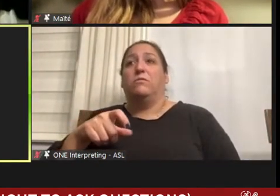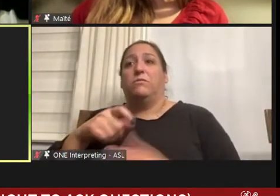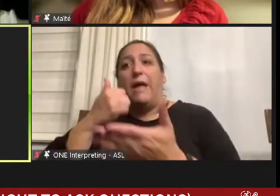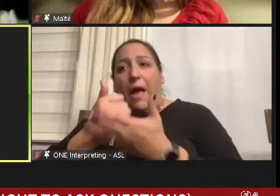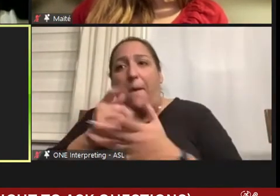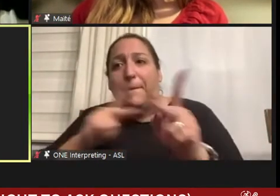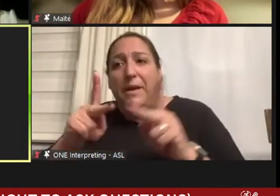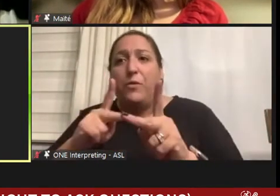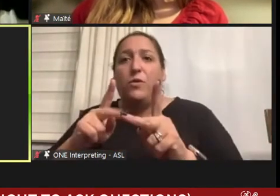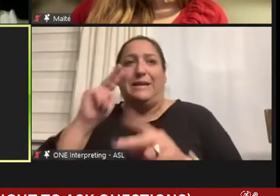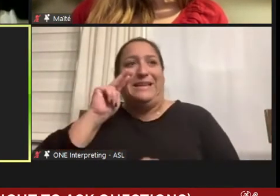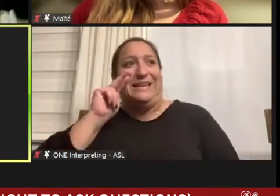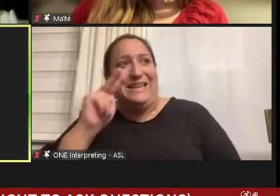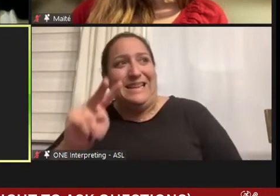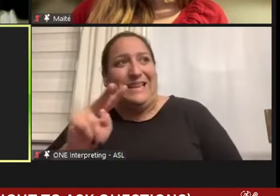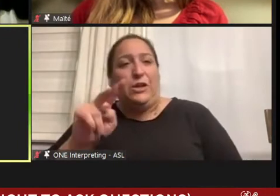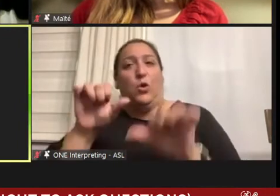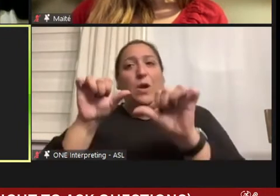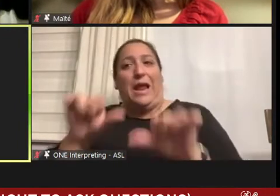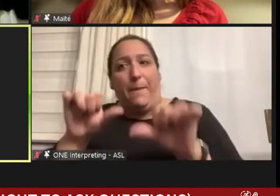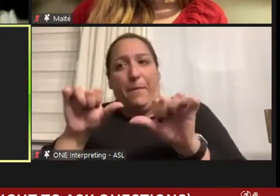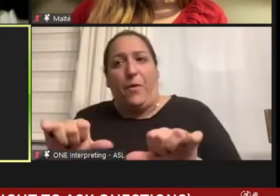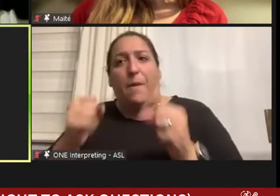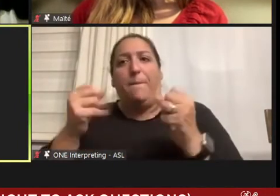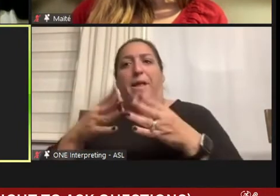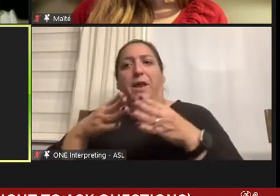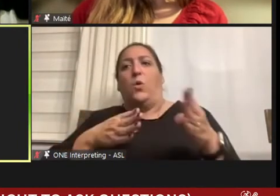that you are capable in many ways even thoug it'sh there are some ways you're less capable.